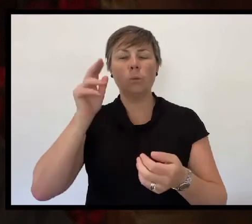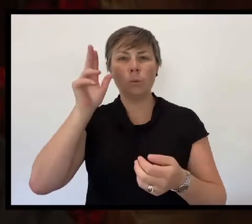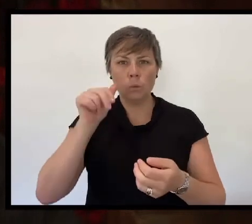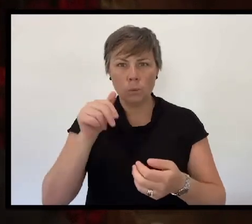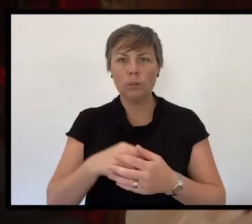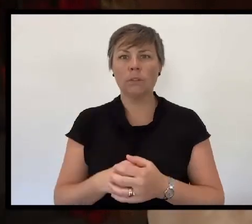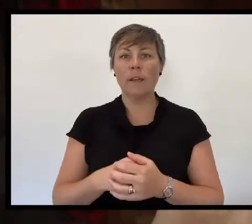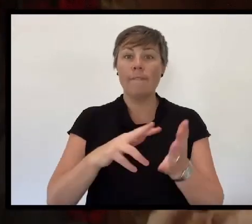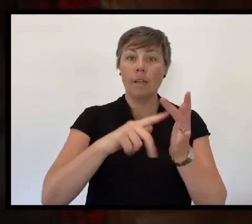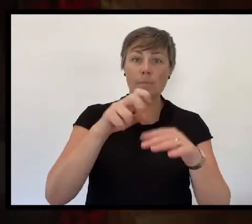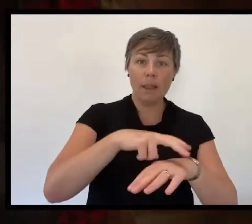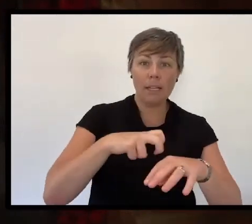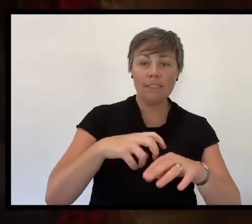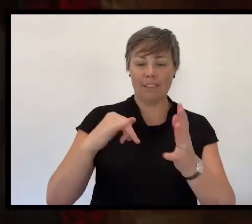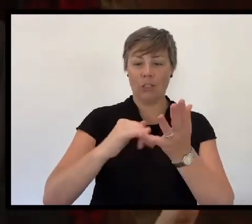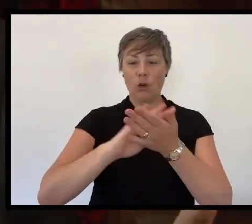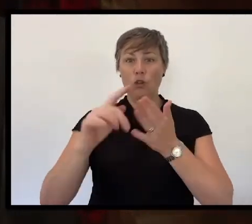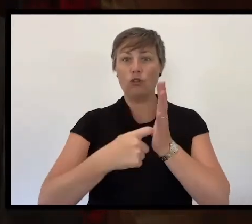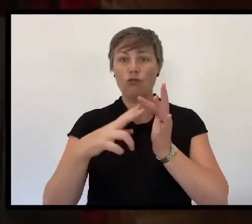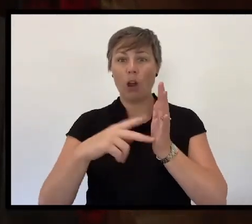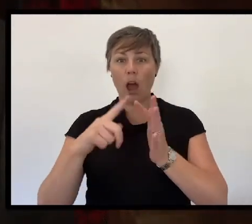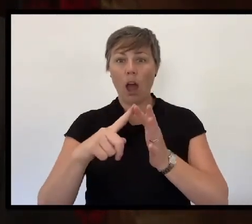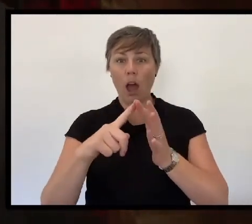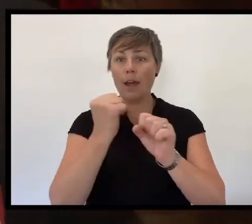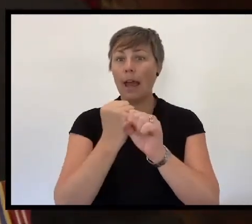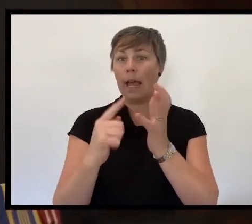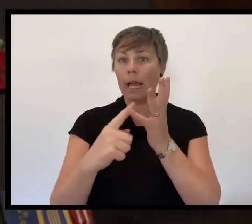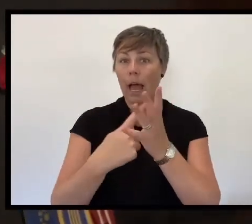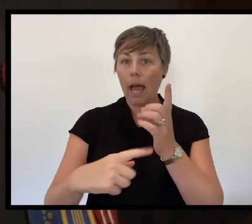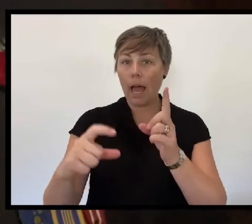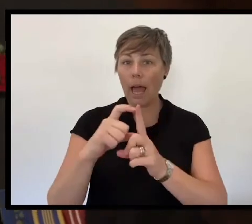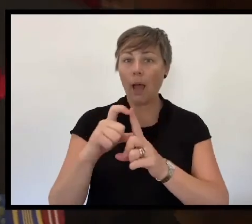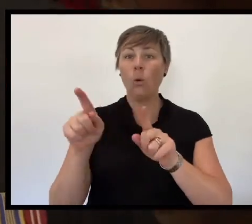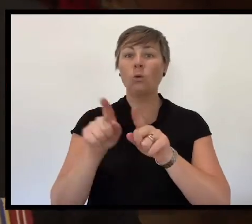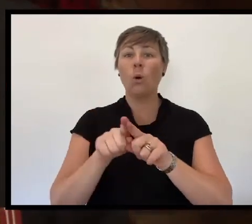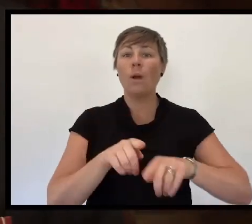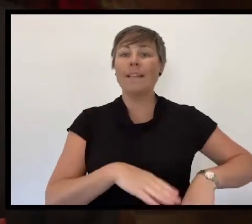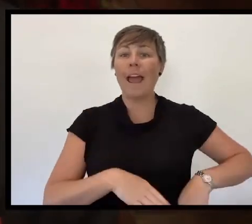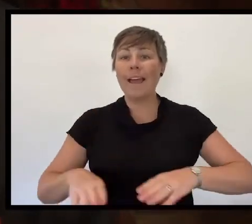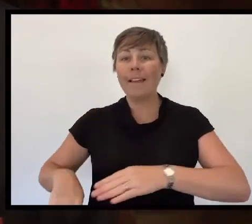Victoria Police, the Shrine Guard, and the Royal Australian Navy Brass Quintent.